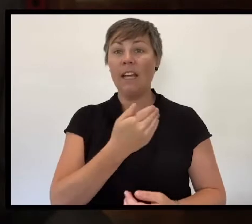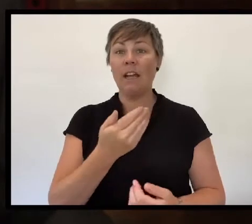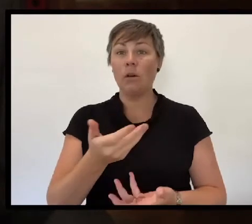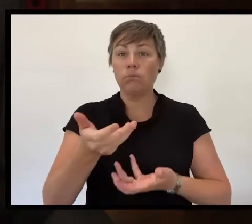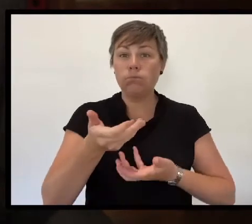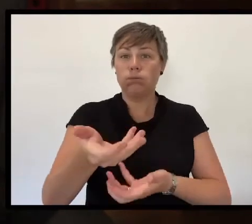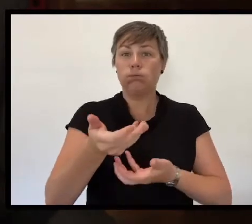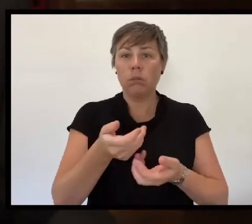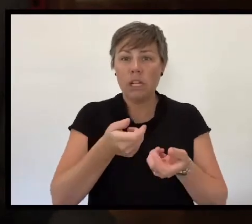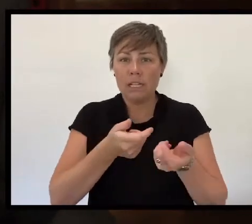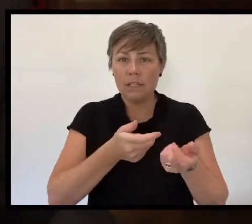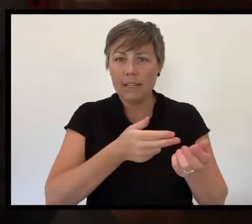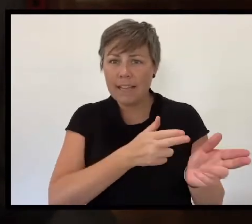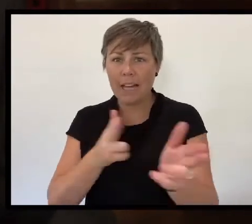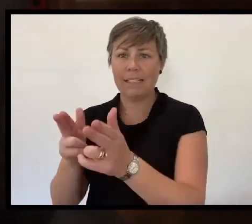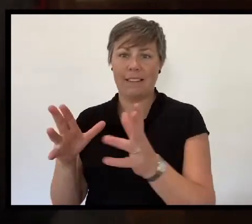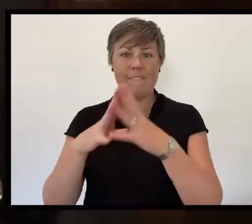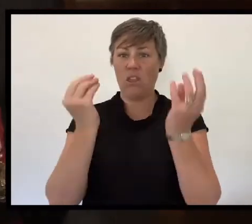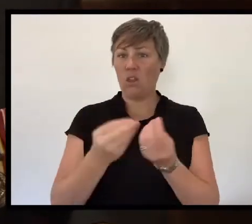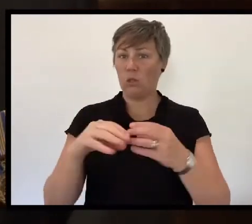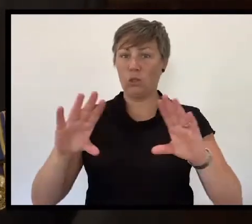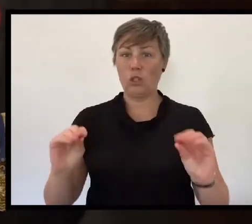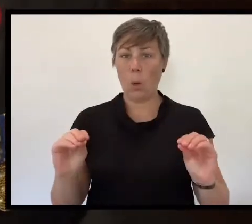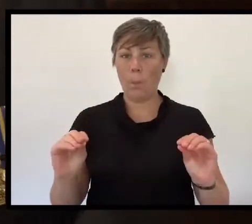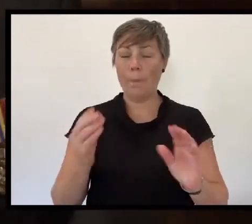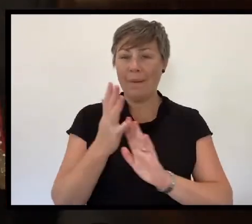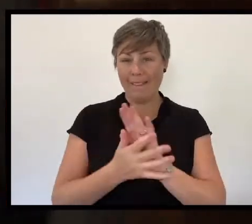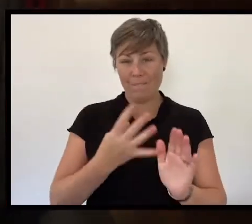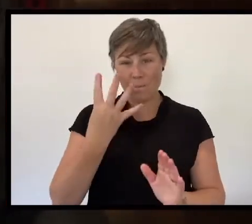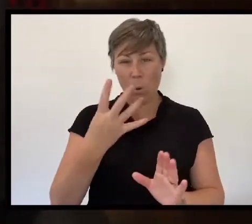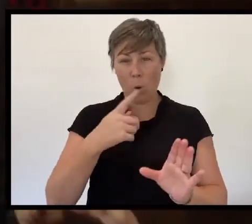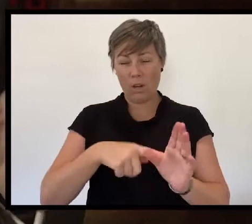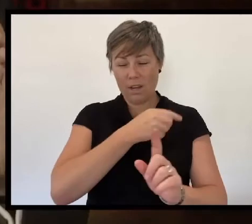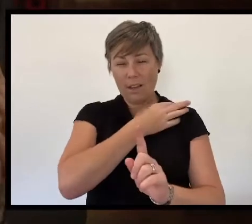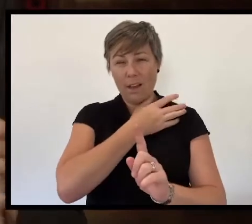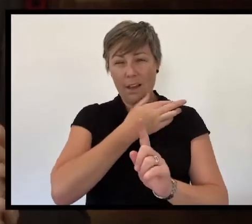four years of continuous warfare, at terrible human cost, had ceased.